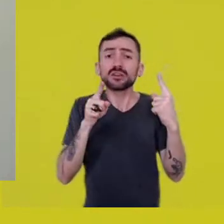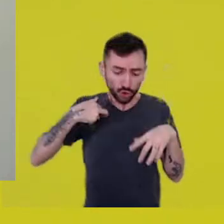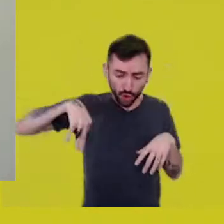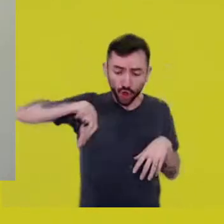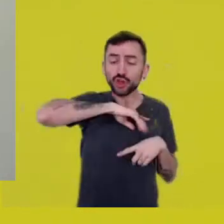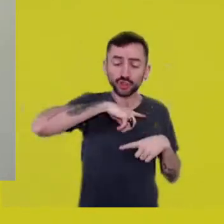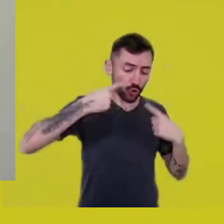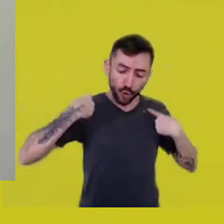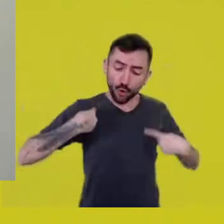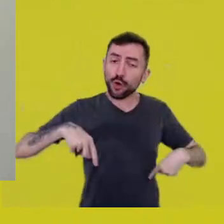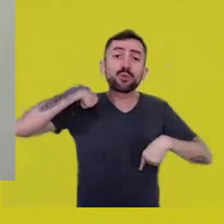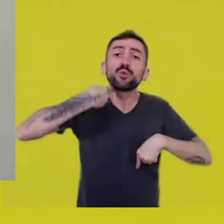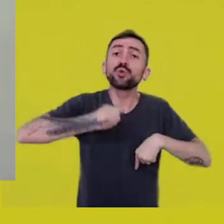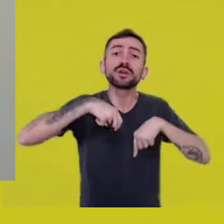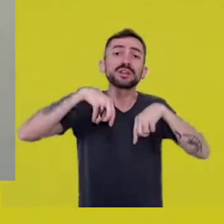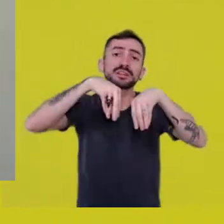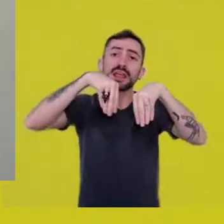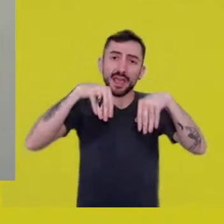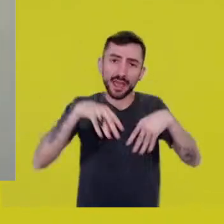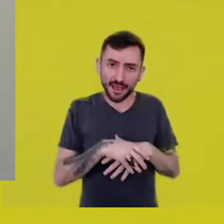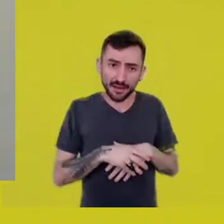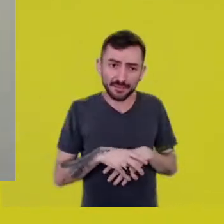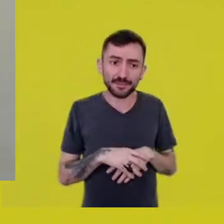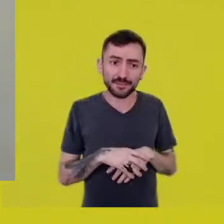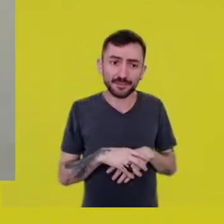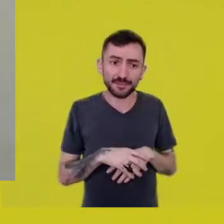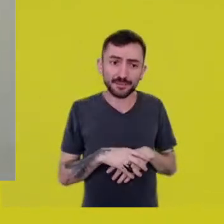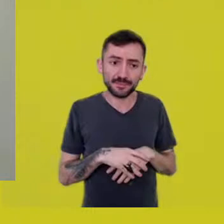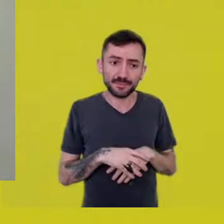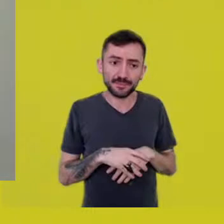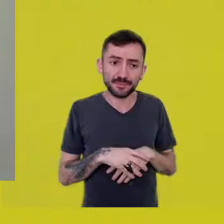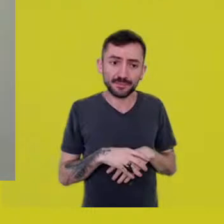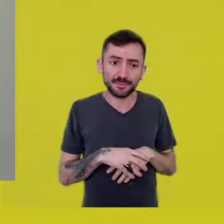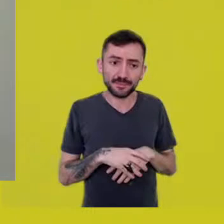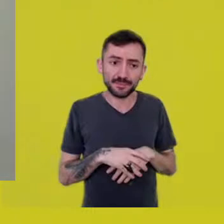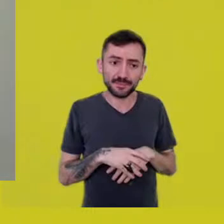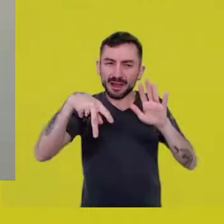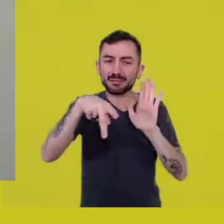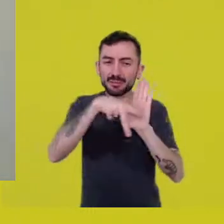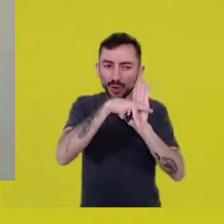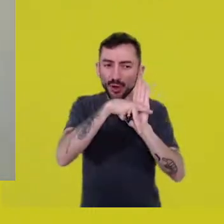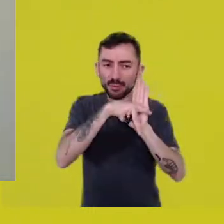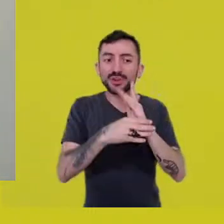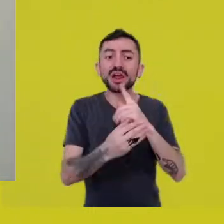This experience of body-earth opens another yard,